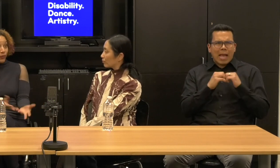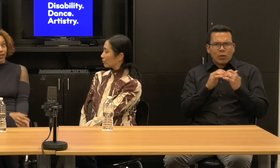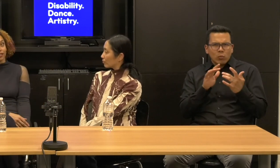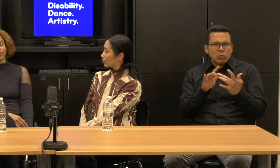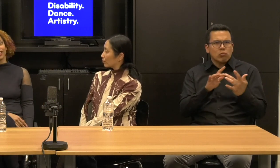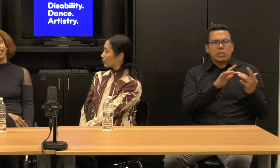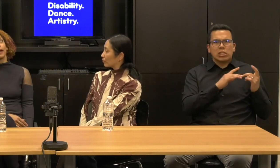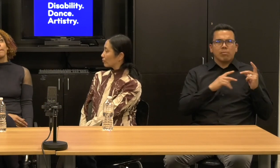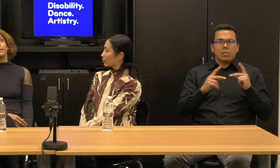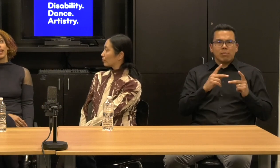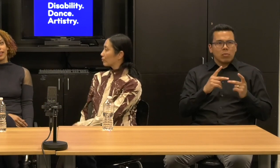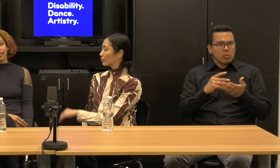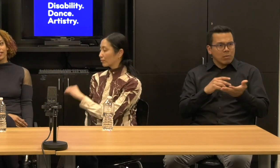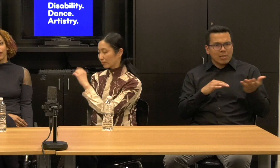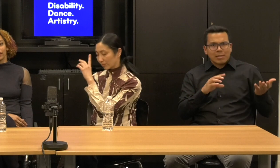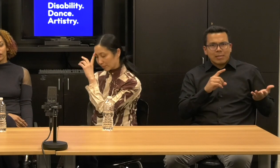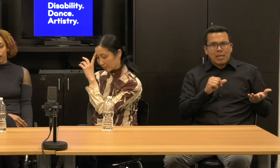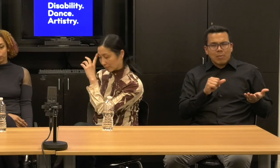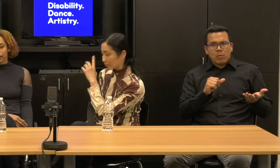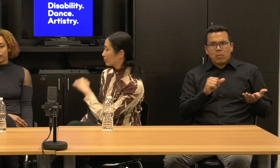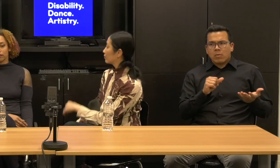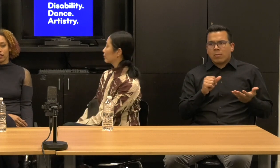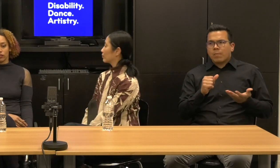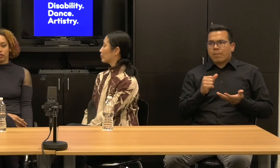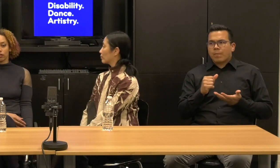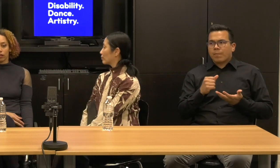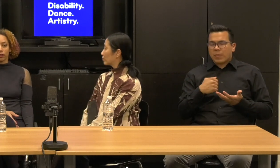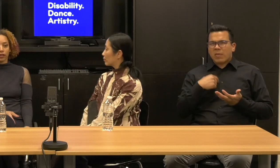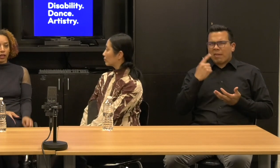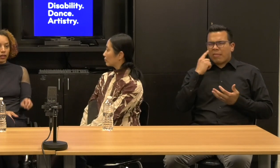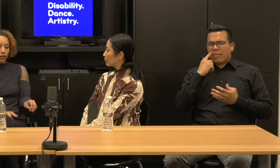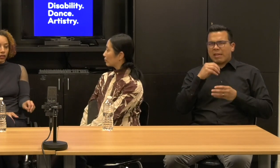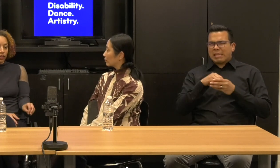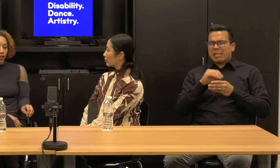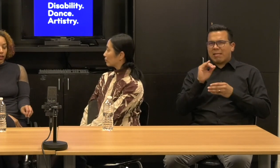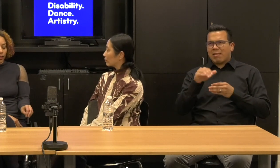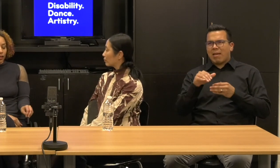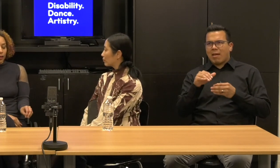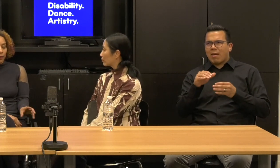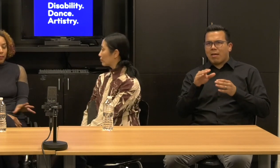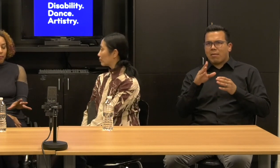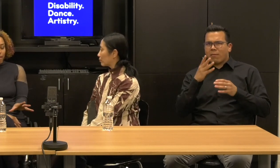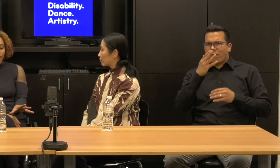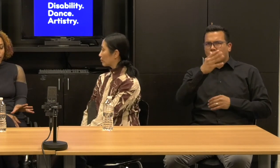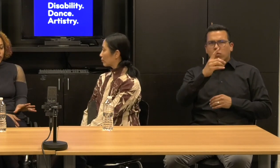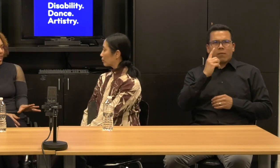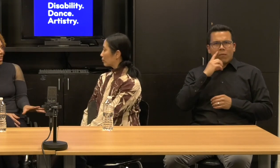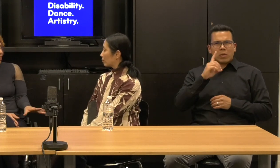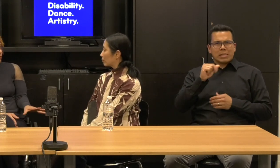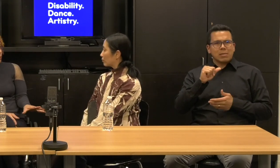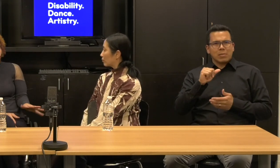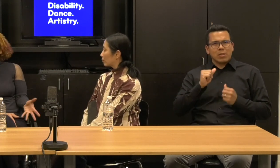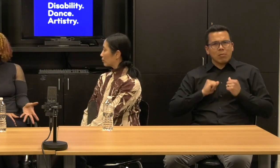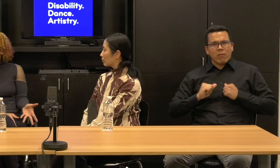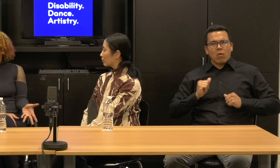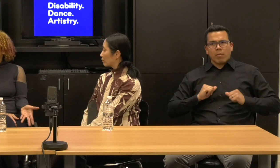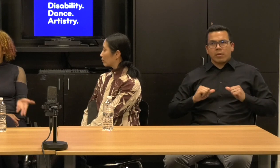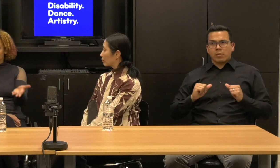Um, but I think it's going in this complicated direction, but that, that almost any art form is going in, right?